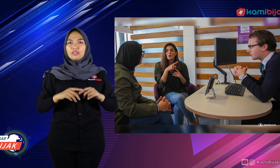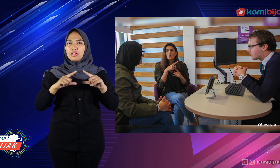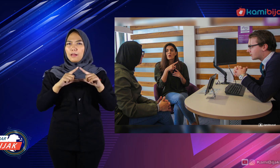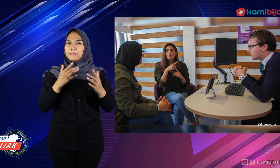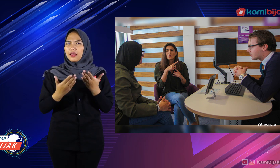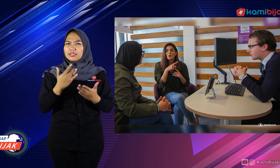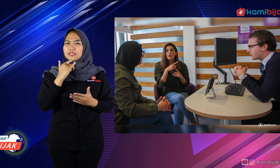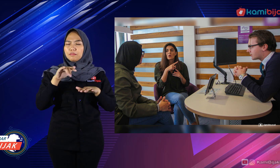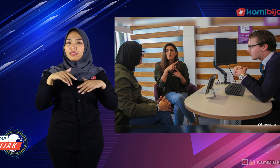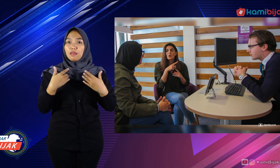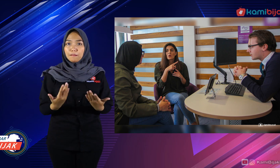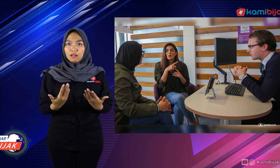What is the application like?